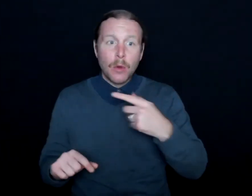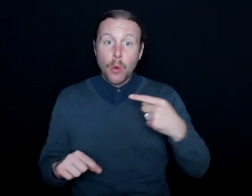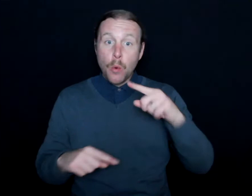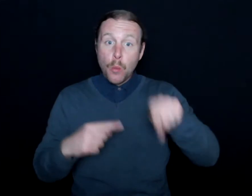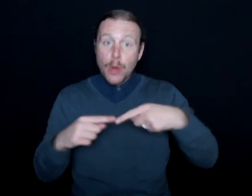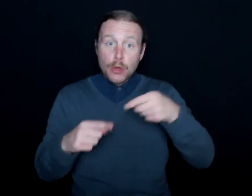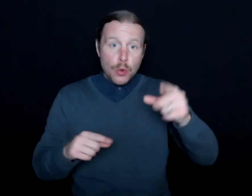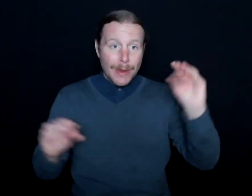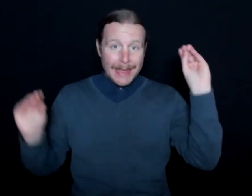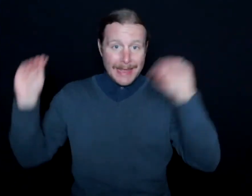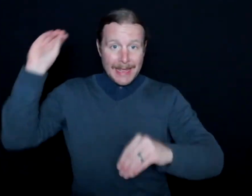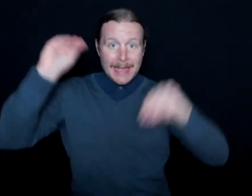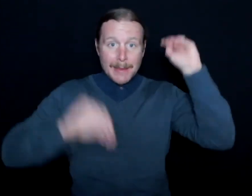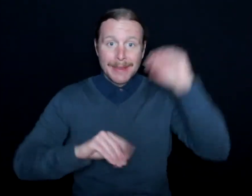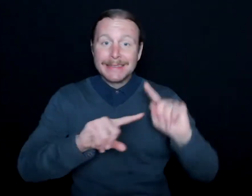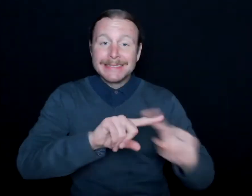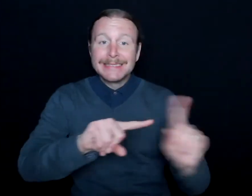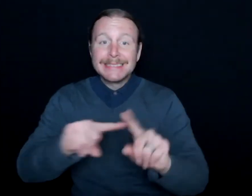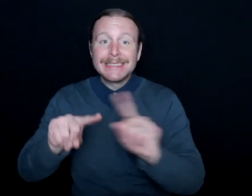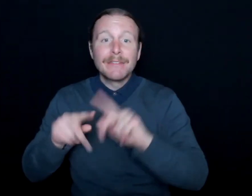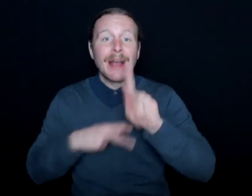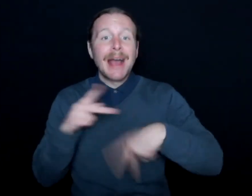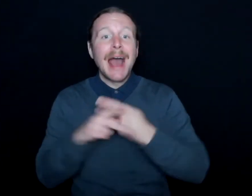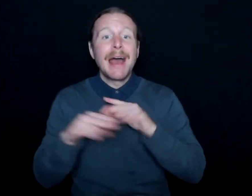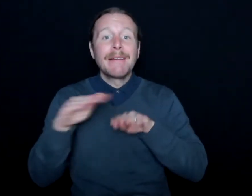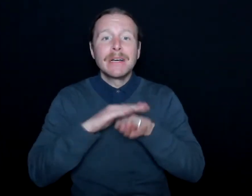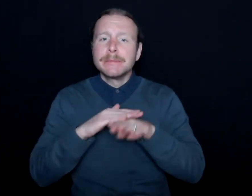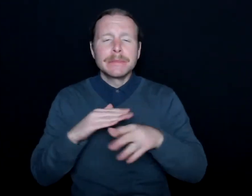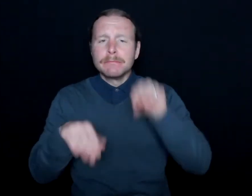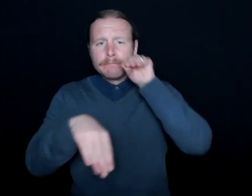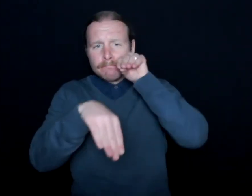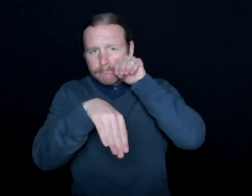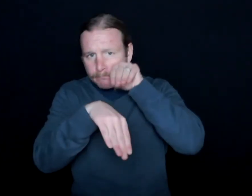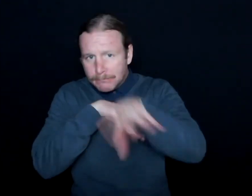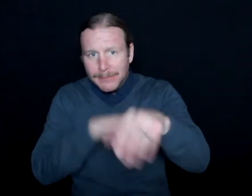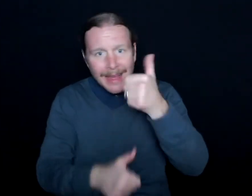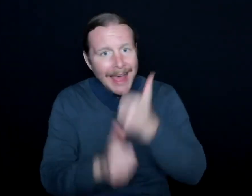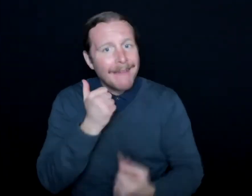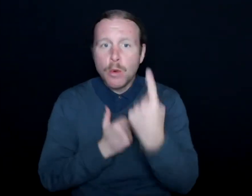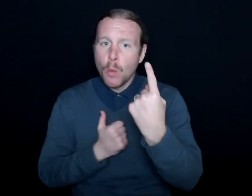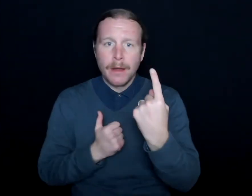implementing these sorts of things, it has a ripple effect for everyone.